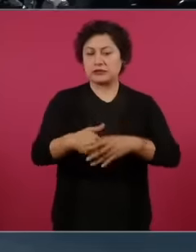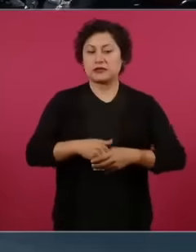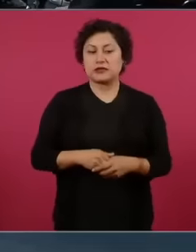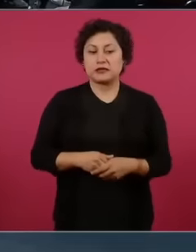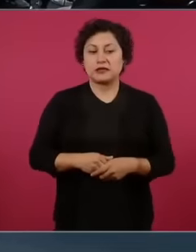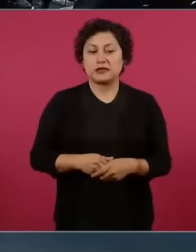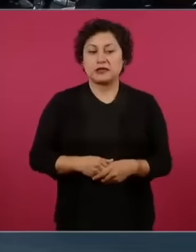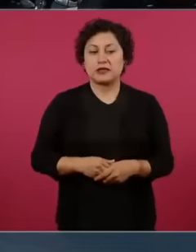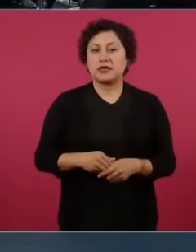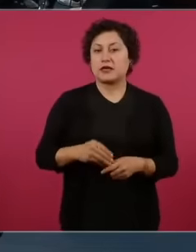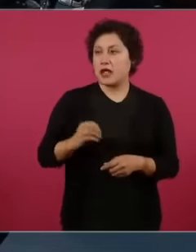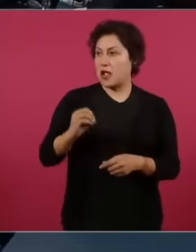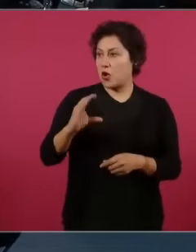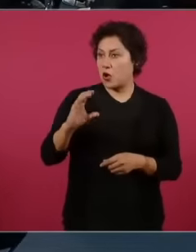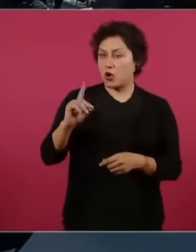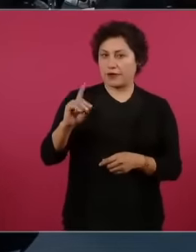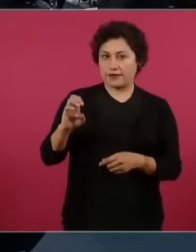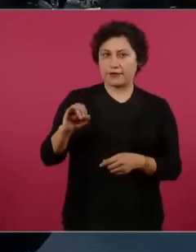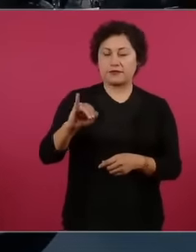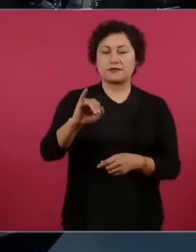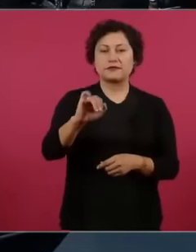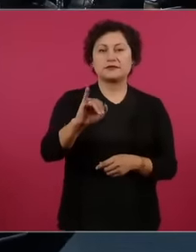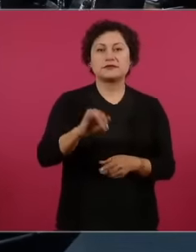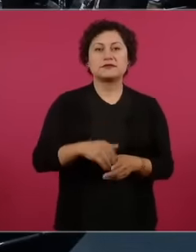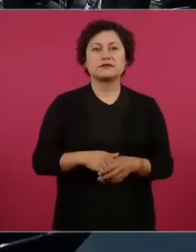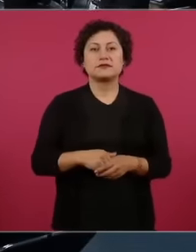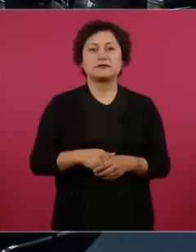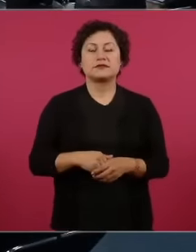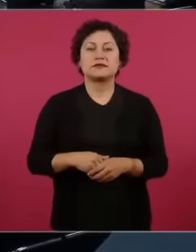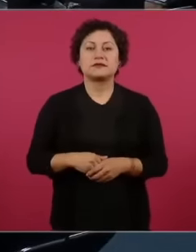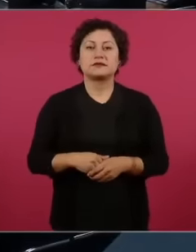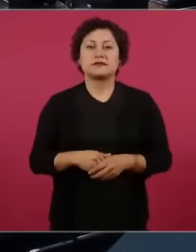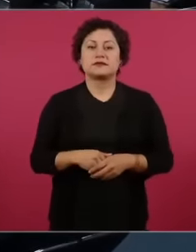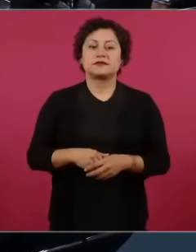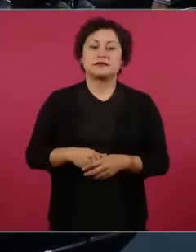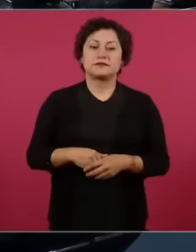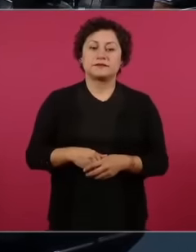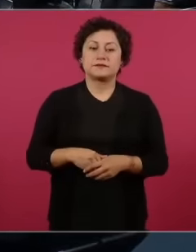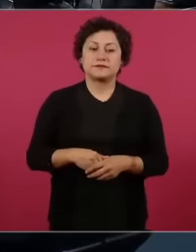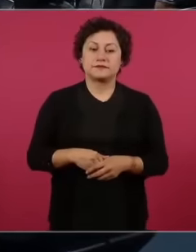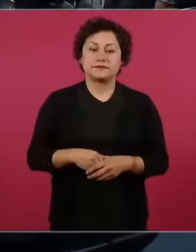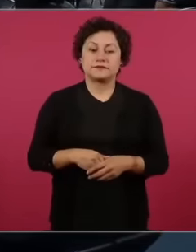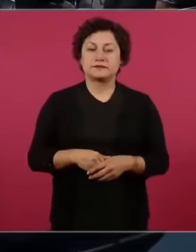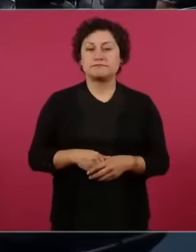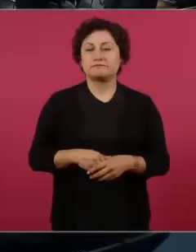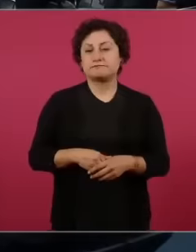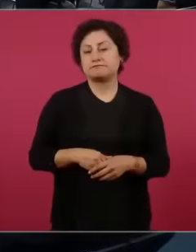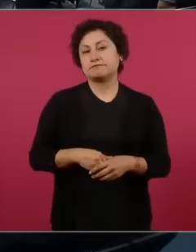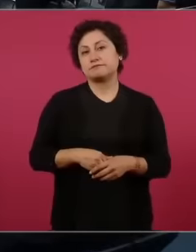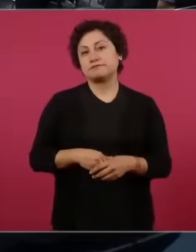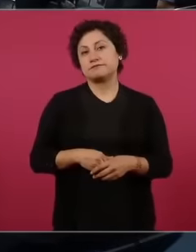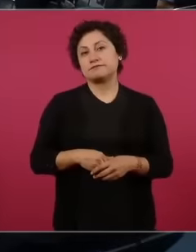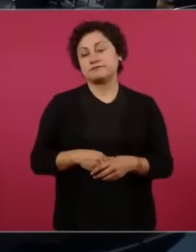yes